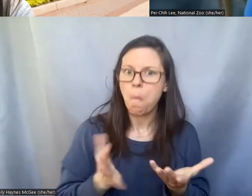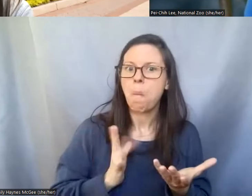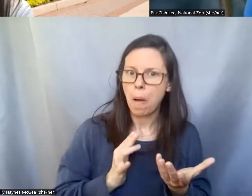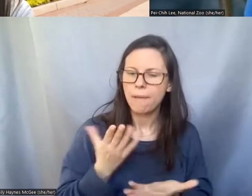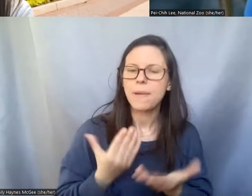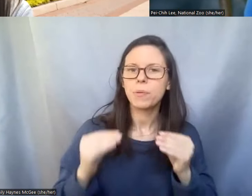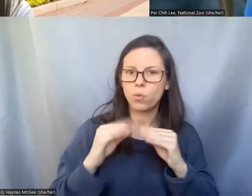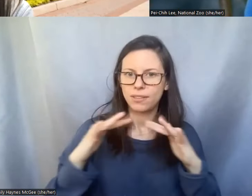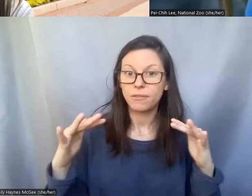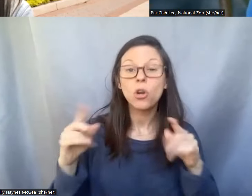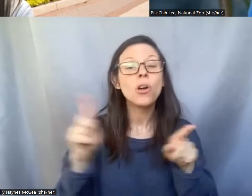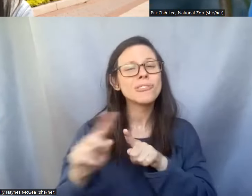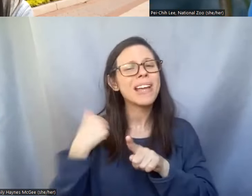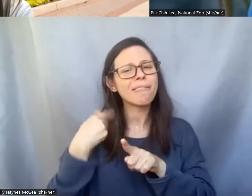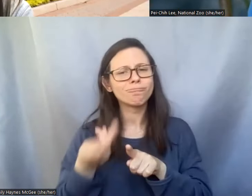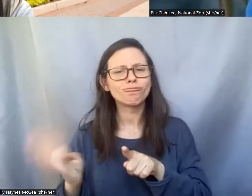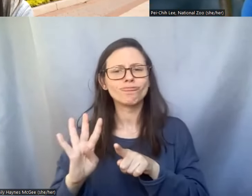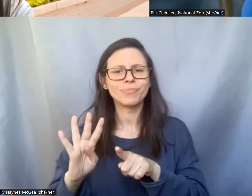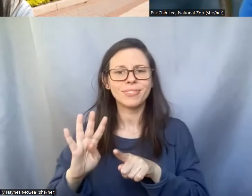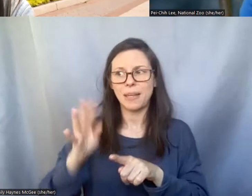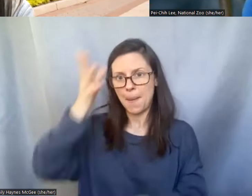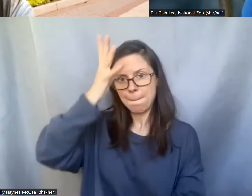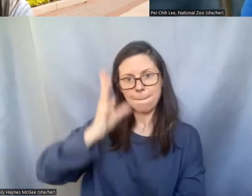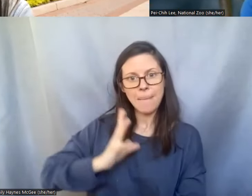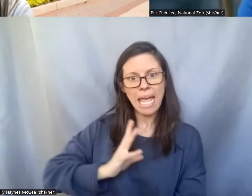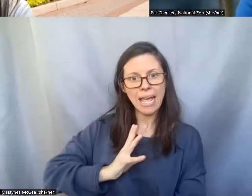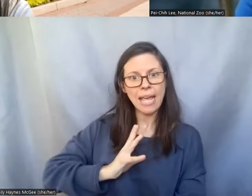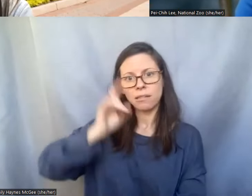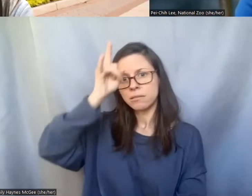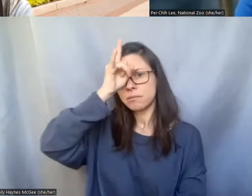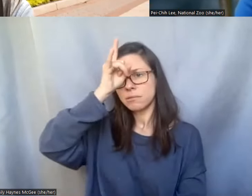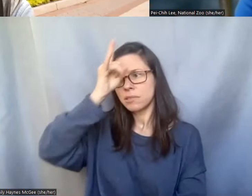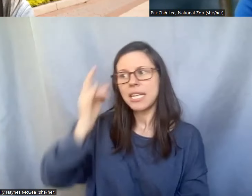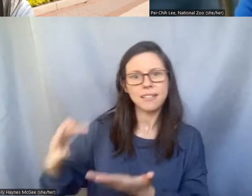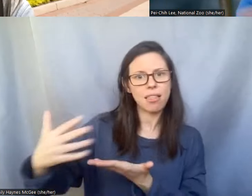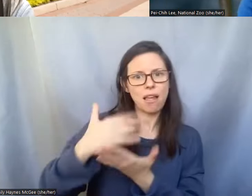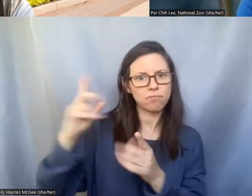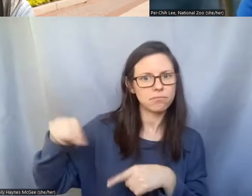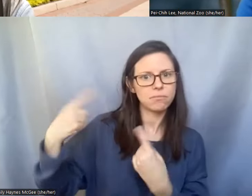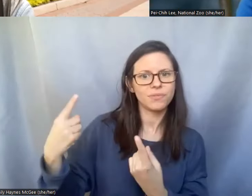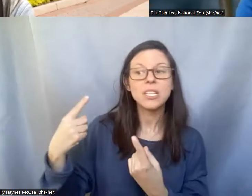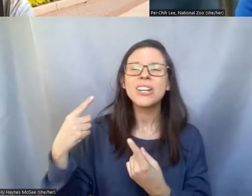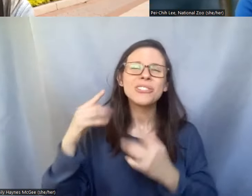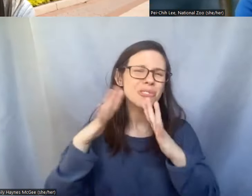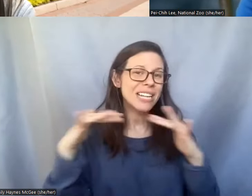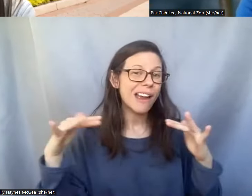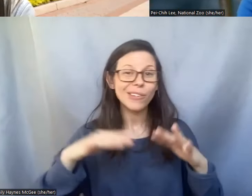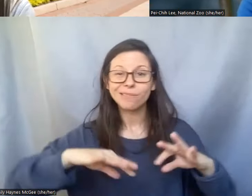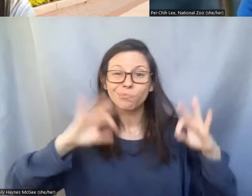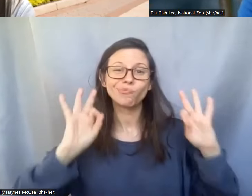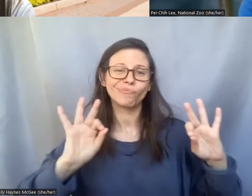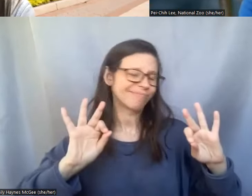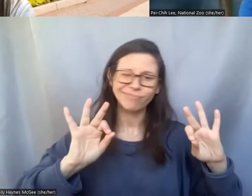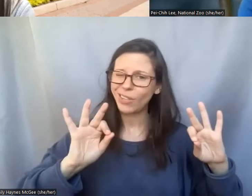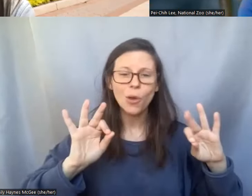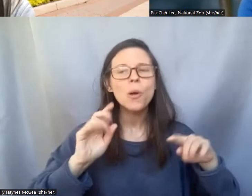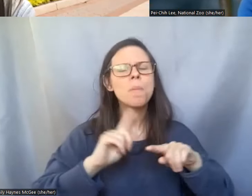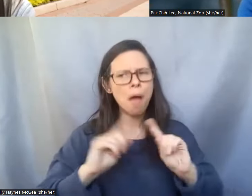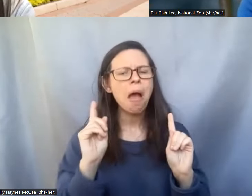overall the diversity won't be superb but you also won't be terrible if we can actually introduce